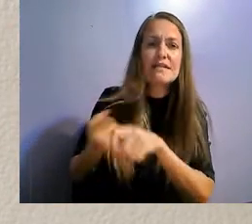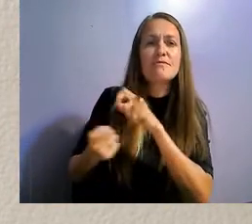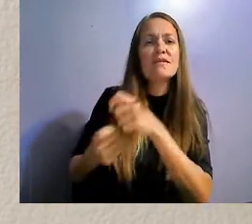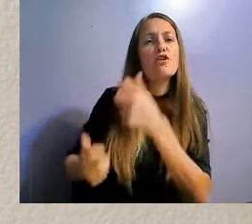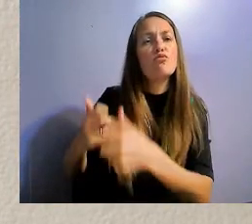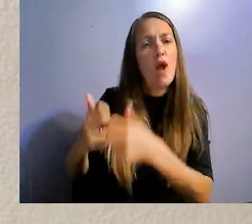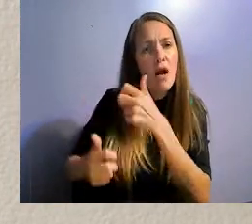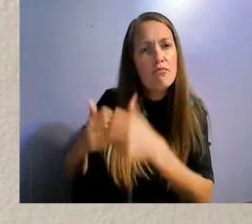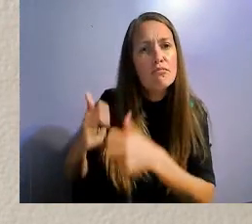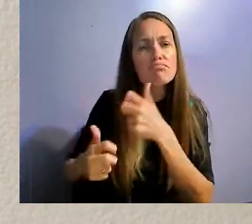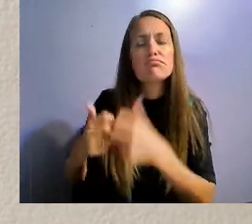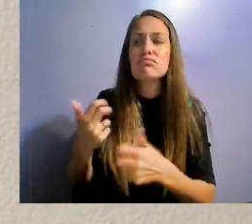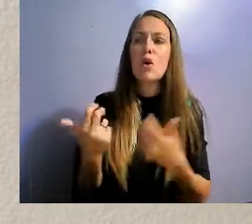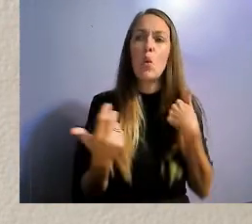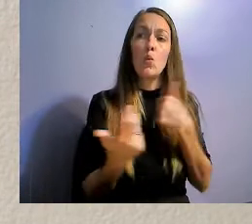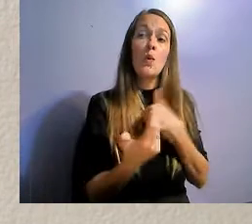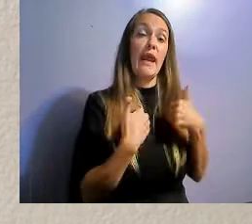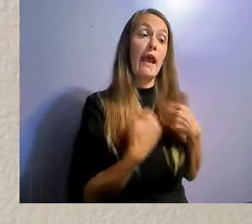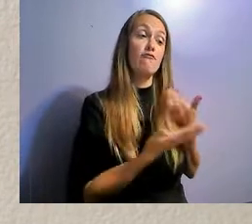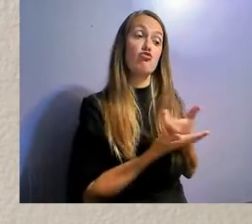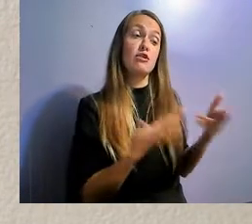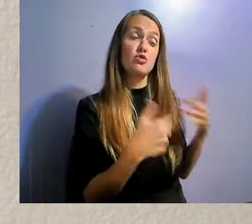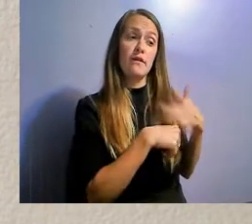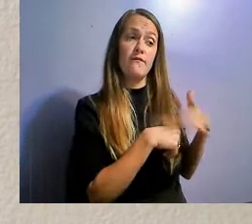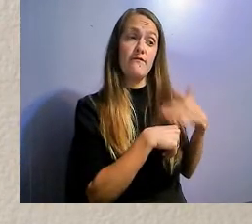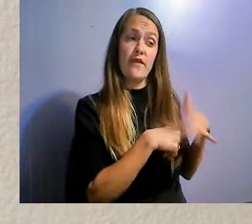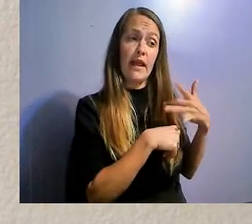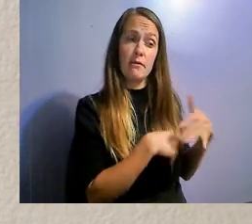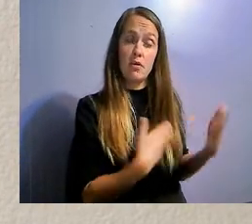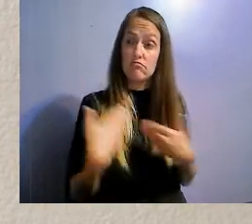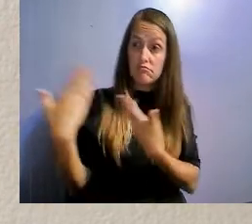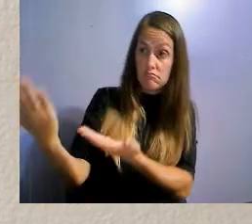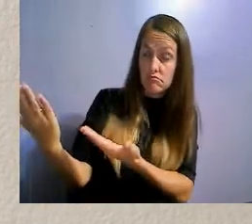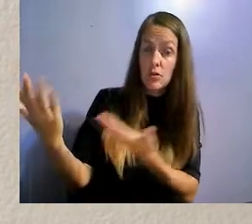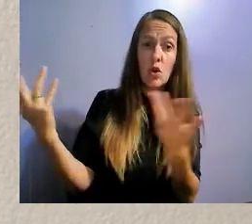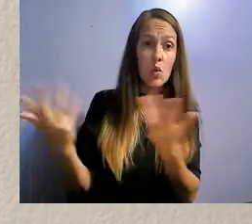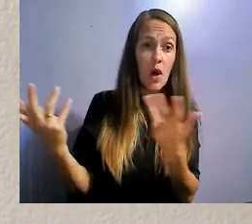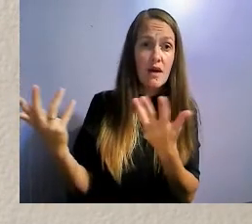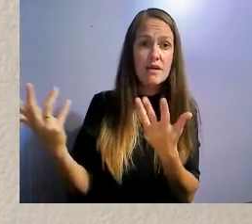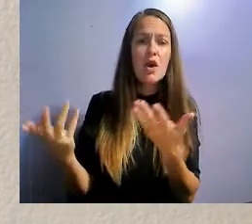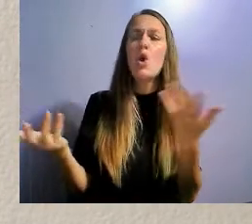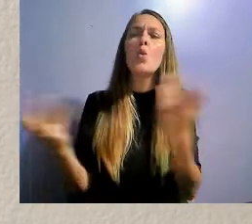You know, what powers we have against us and basically, how to approach those.